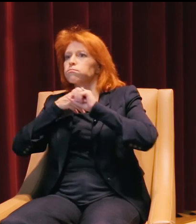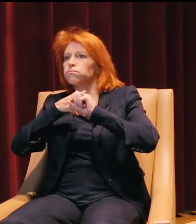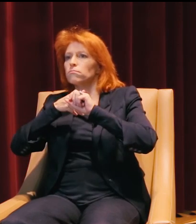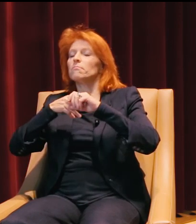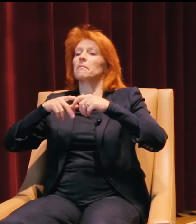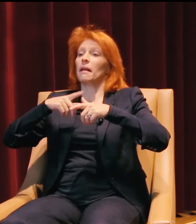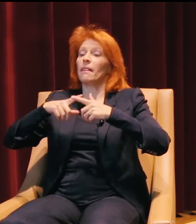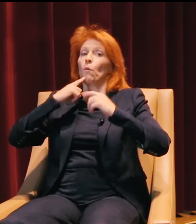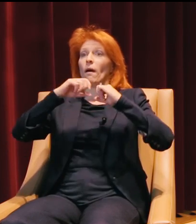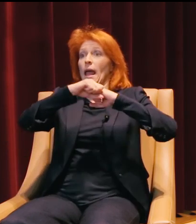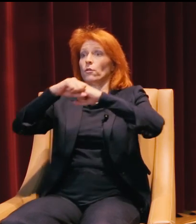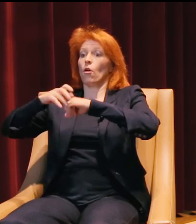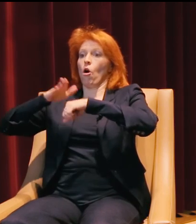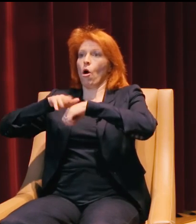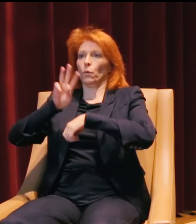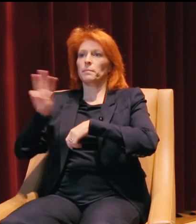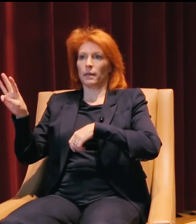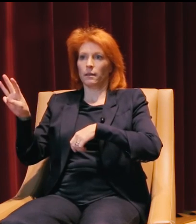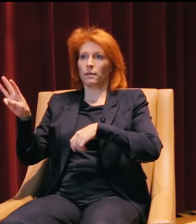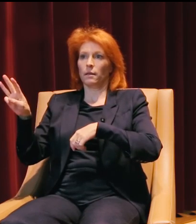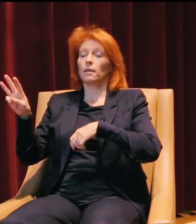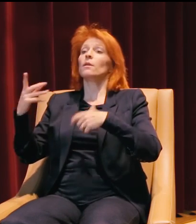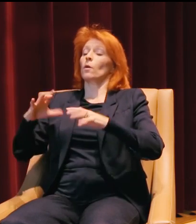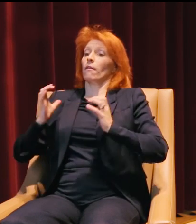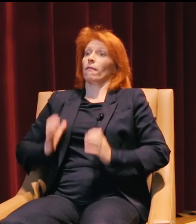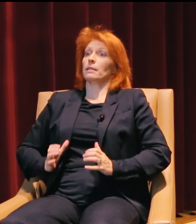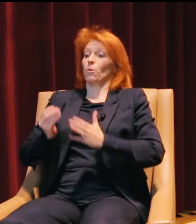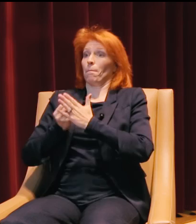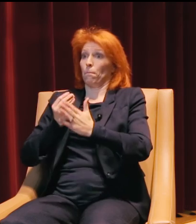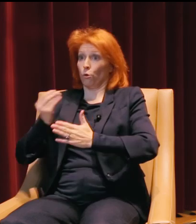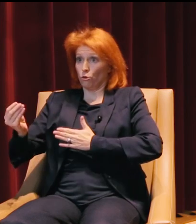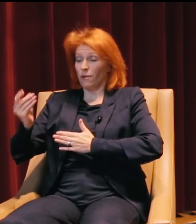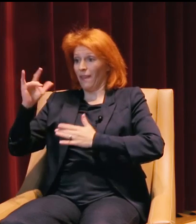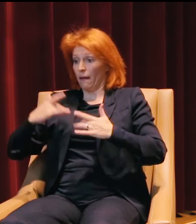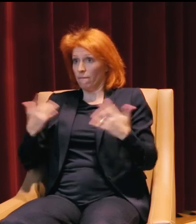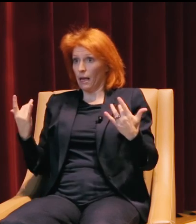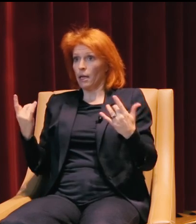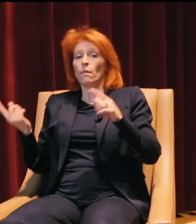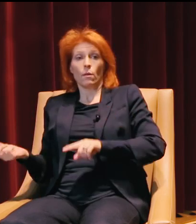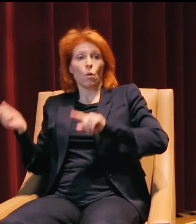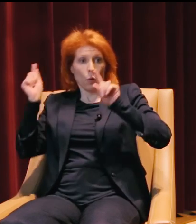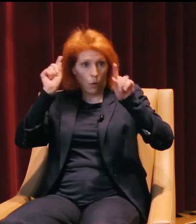and then we'll advertise those on our website. And when customers purchase that, they go and they attend the event,